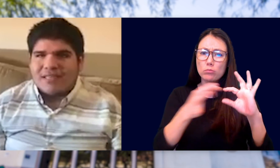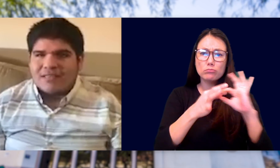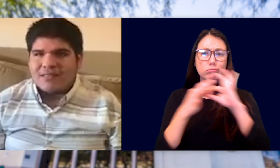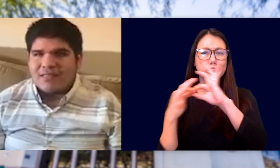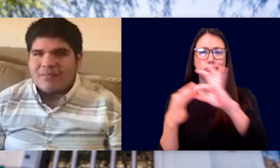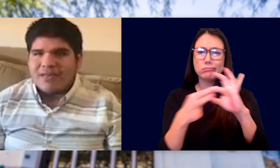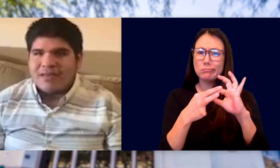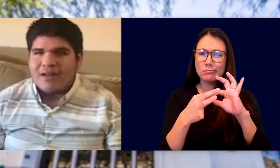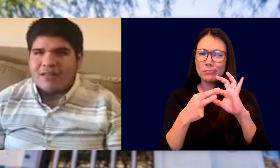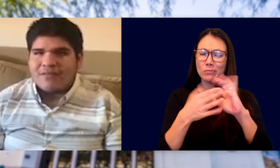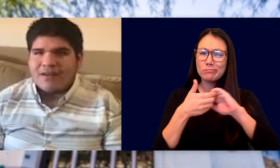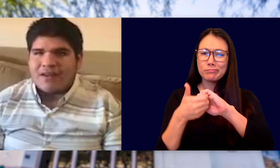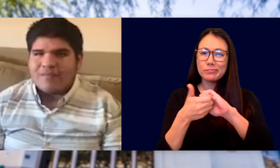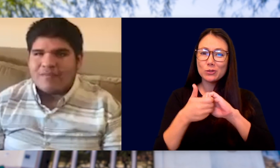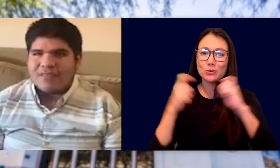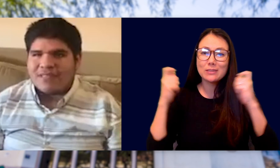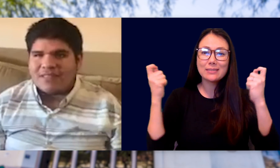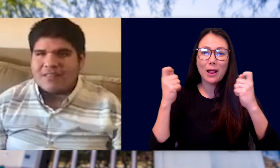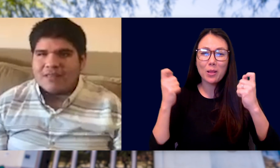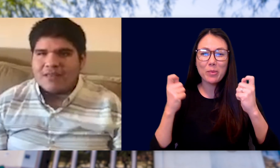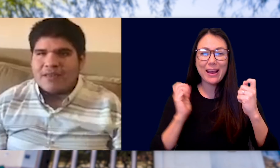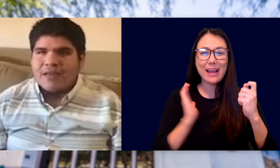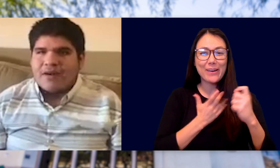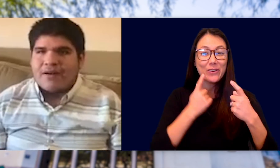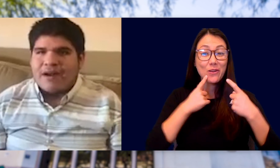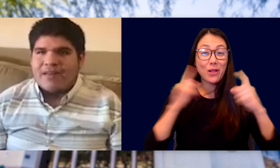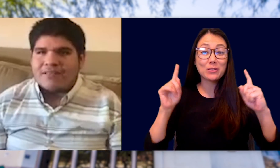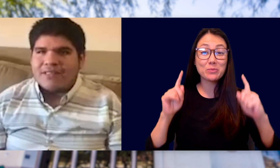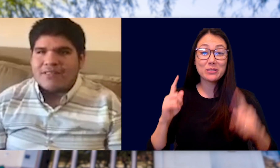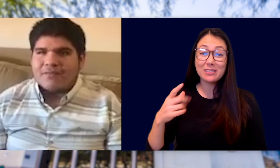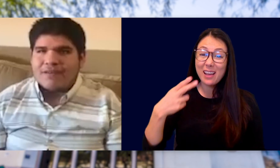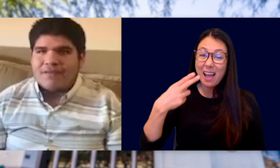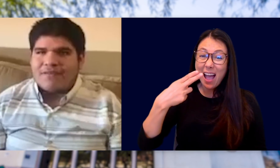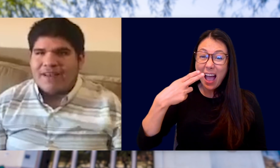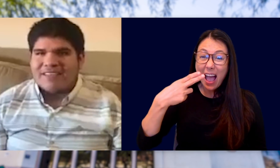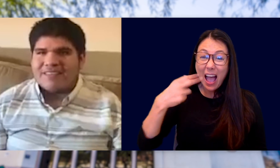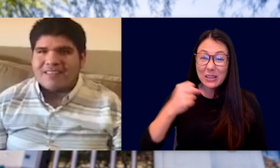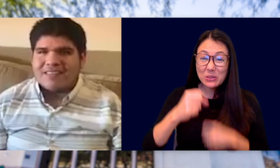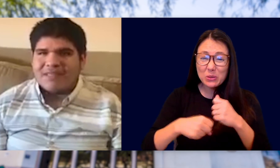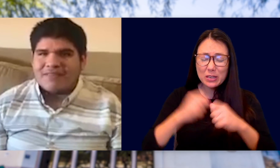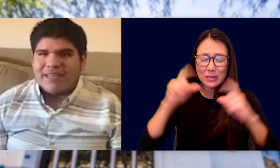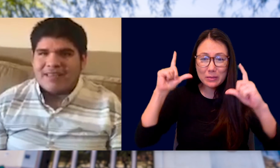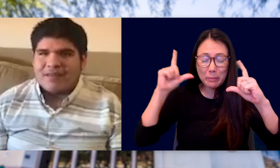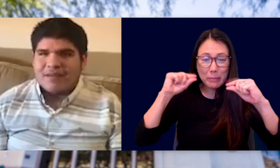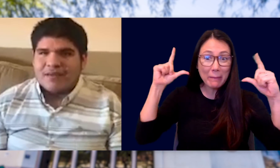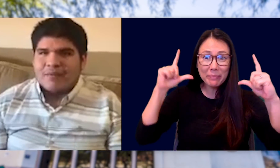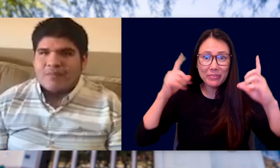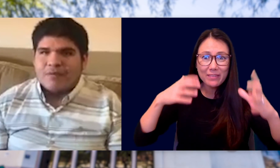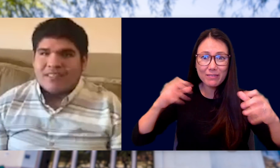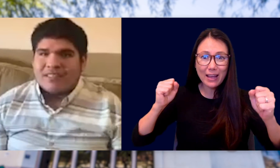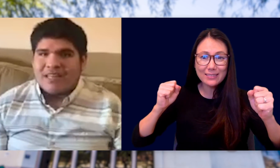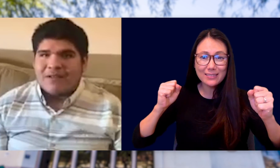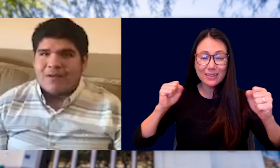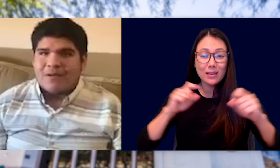TO CELEBRATE ALL OF OUR ACCOMPLISHMENTS. OUR HIGH SCHOOL YEARS WENT FASTER THAN THE SPEED OF LIGHT, BUT WE STILL HAVE A WHOLE